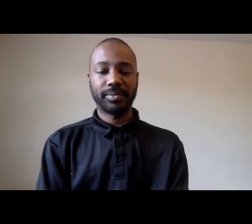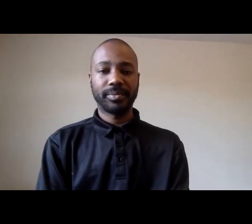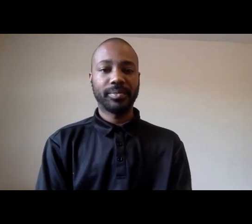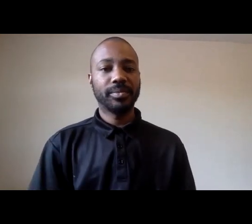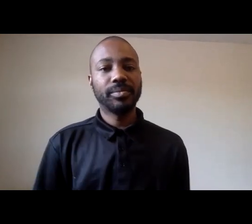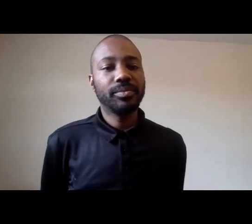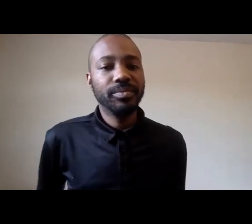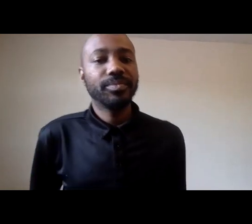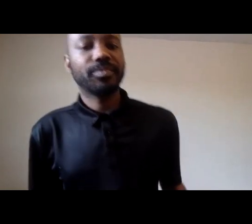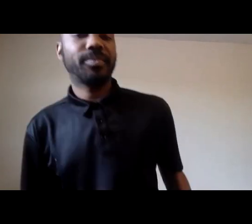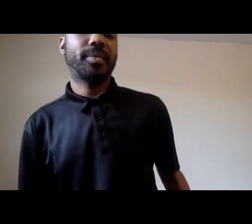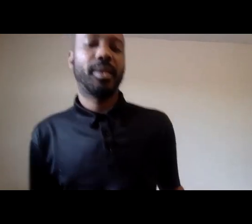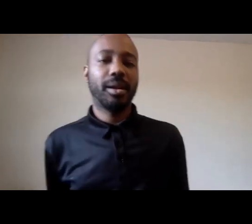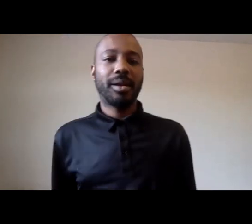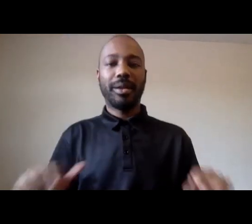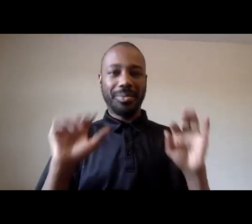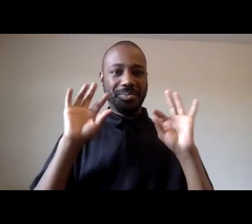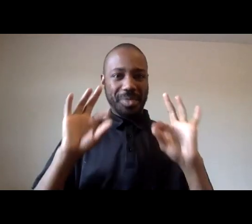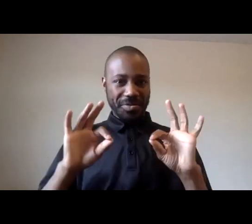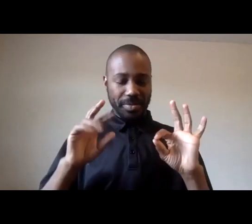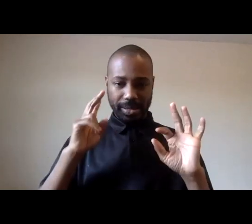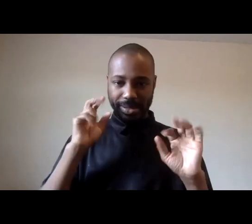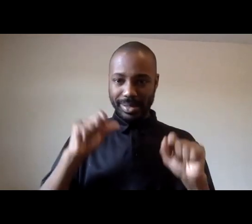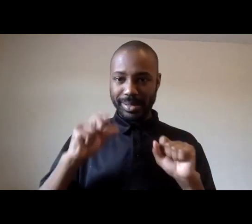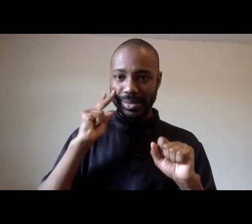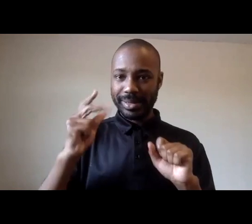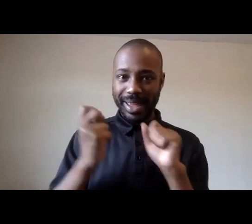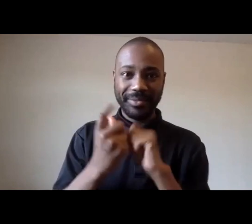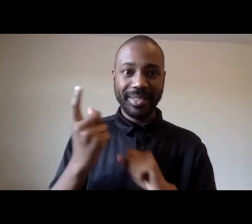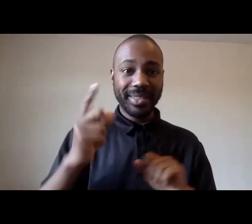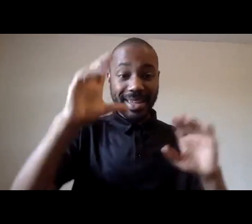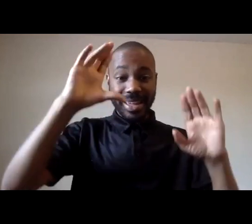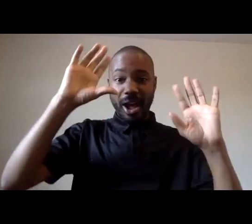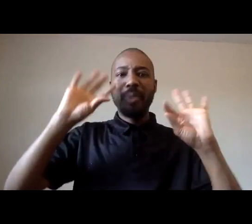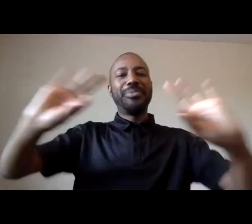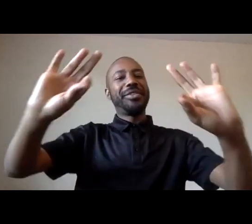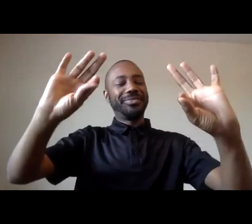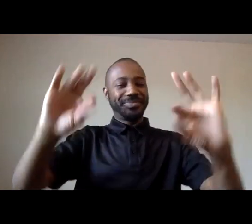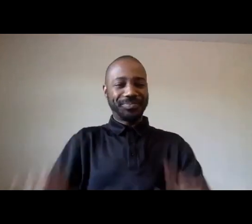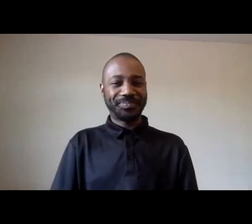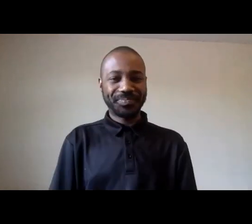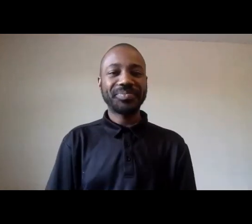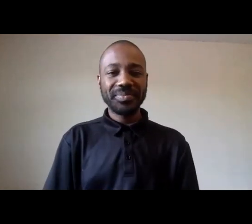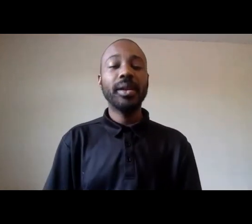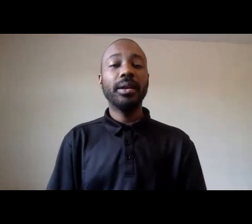and then you can see everything i think hi good okay so we see our interpreter